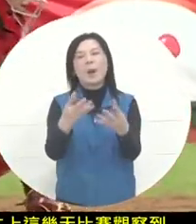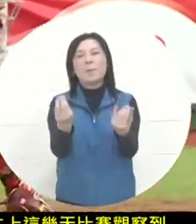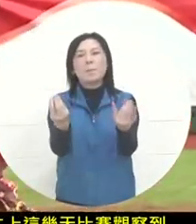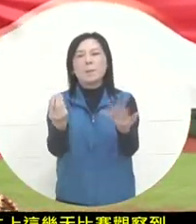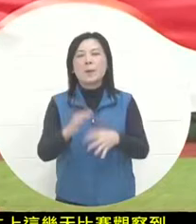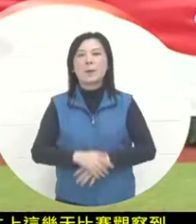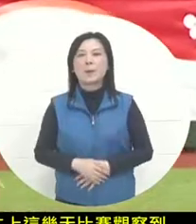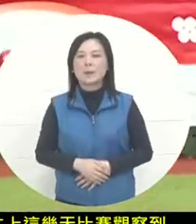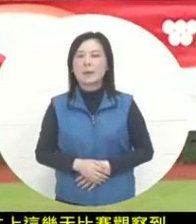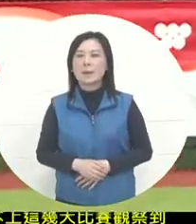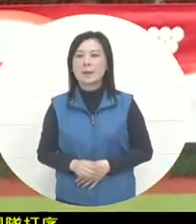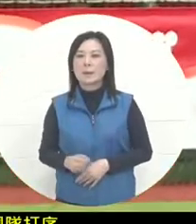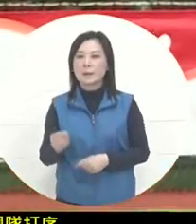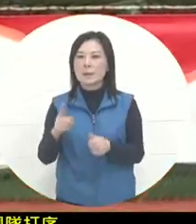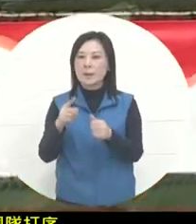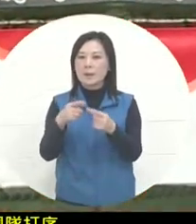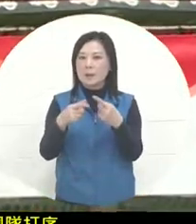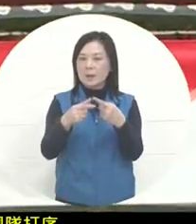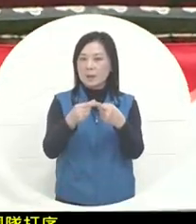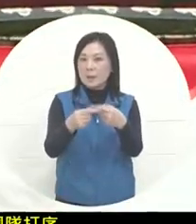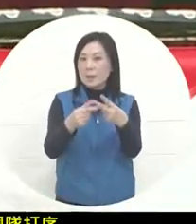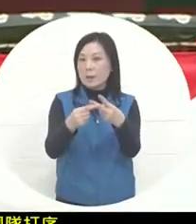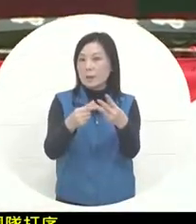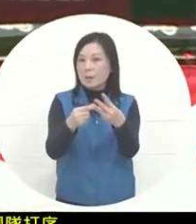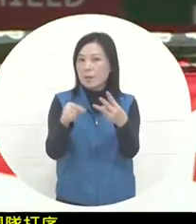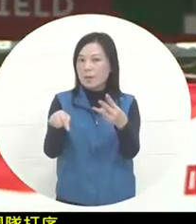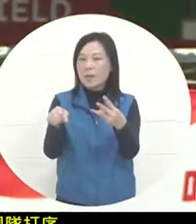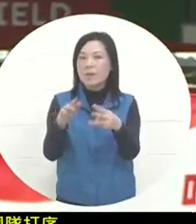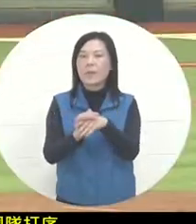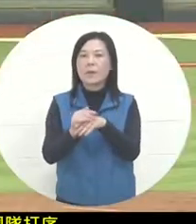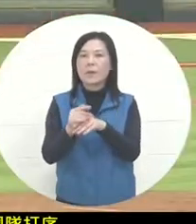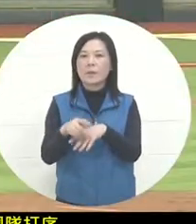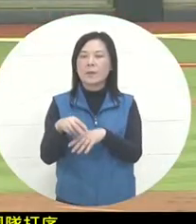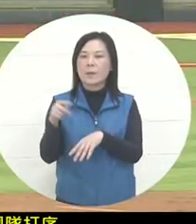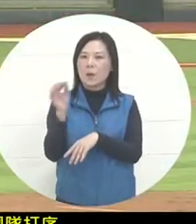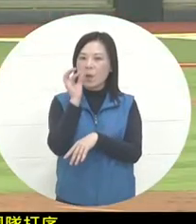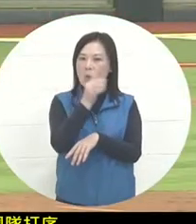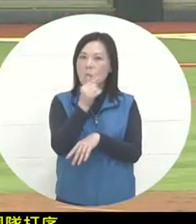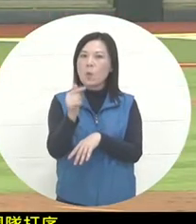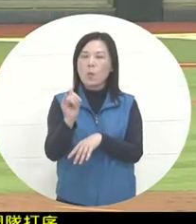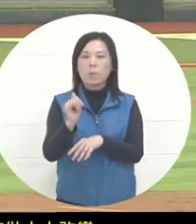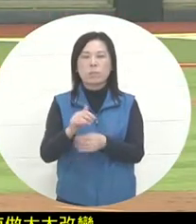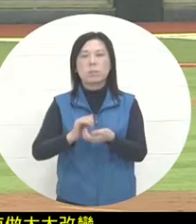It feels like there is a certain corner. The most important thing is that one of their ball selections and on-base percentage